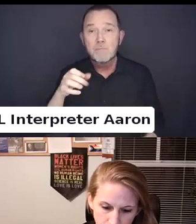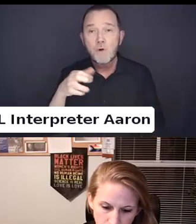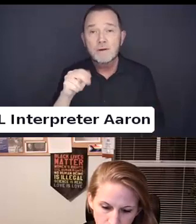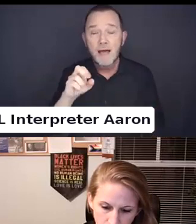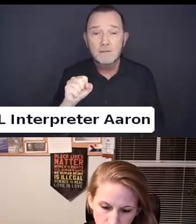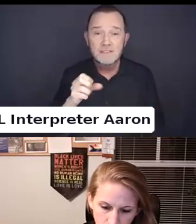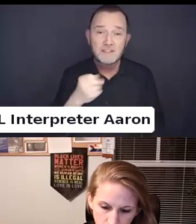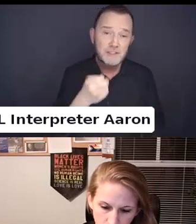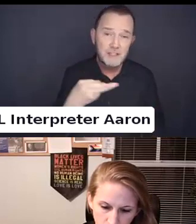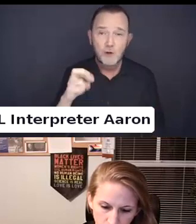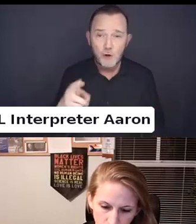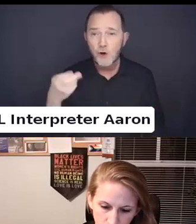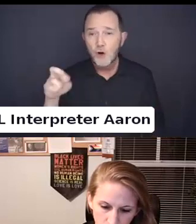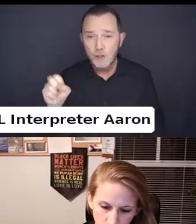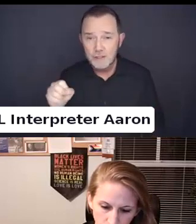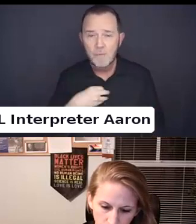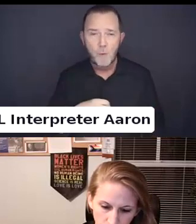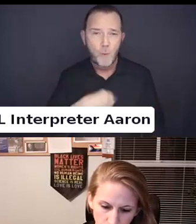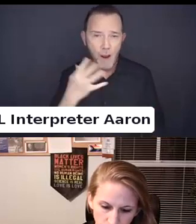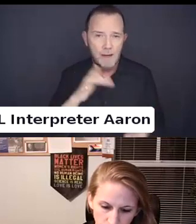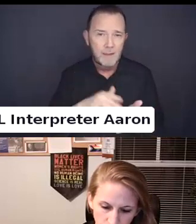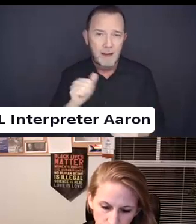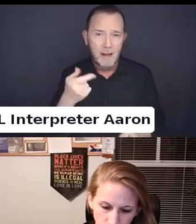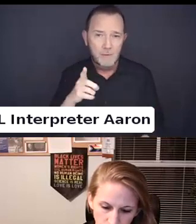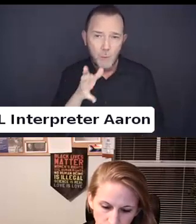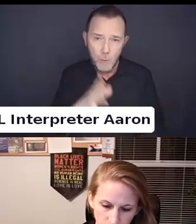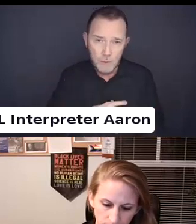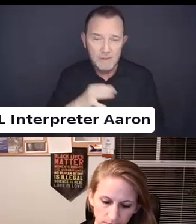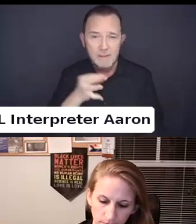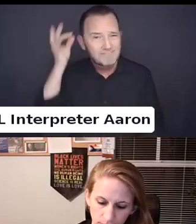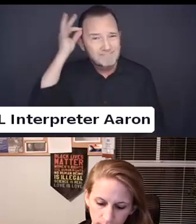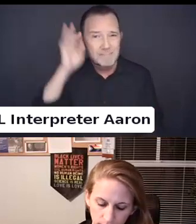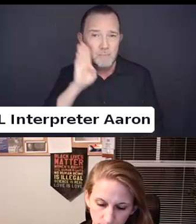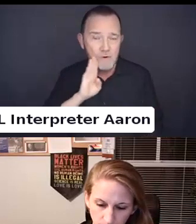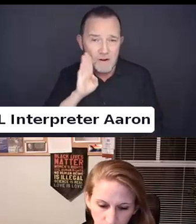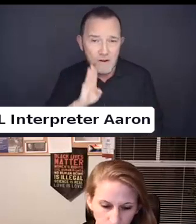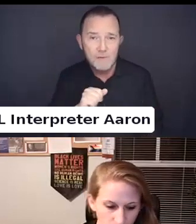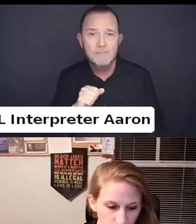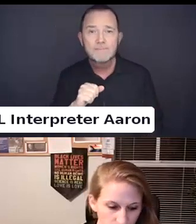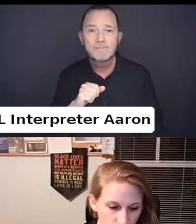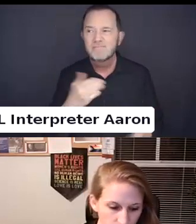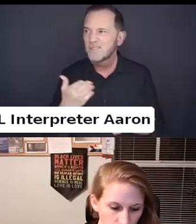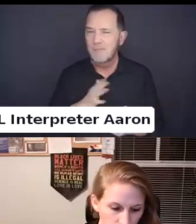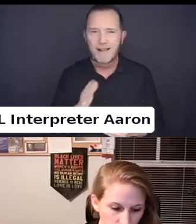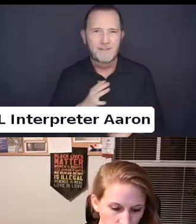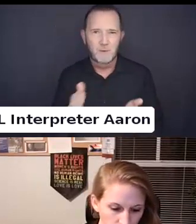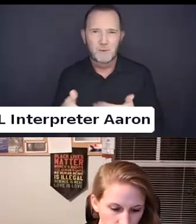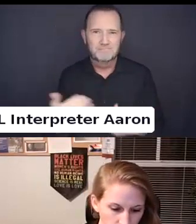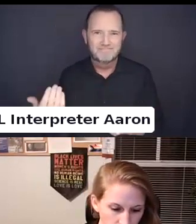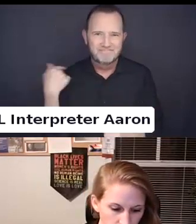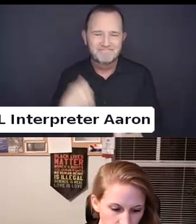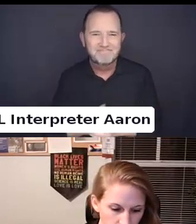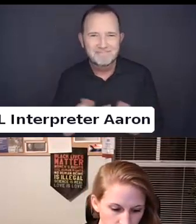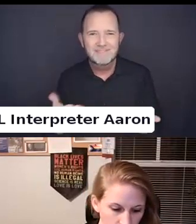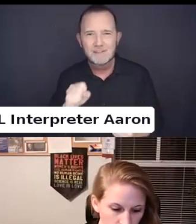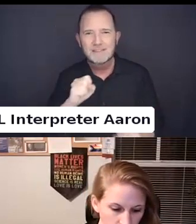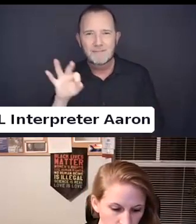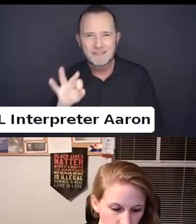I am a white middle-aged woman with brown hair in my living room in San Francisco.